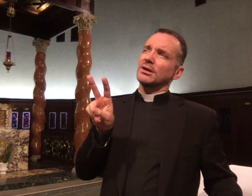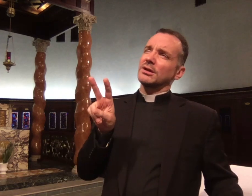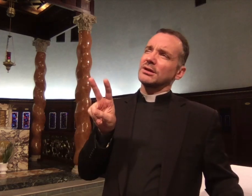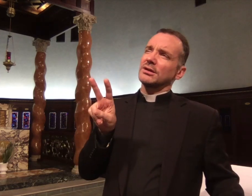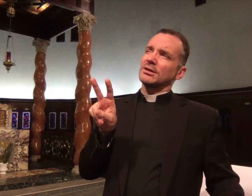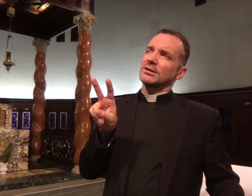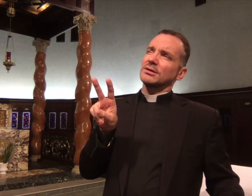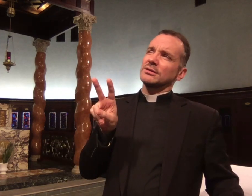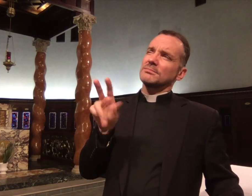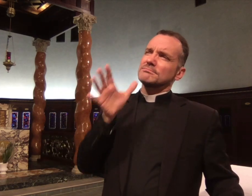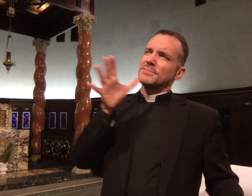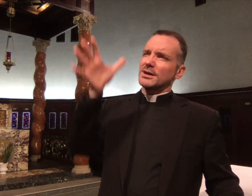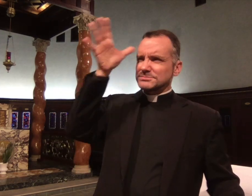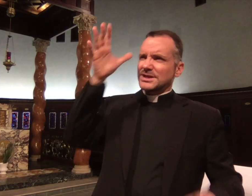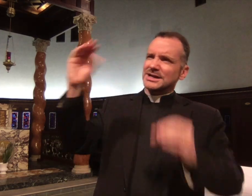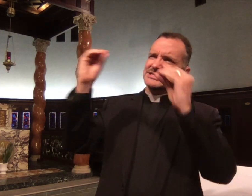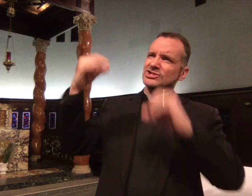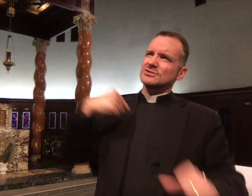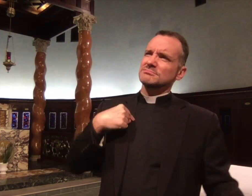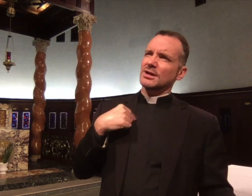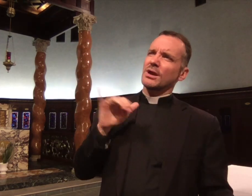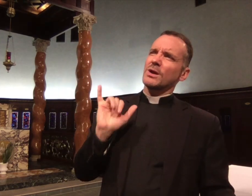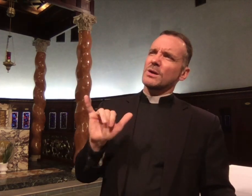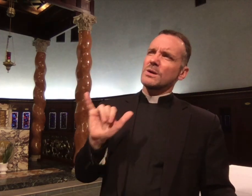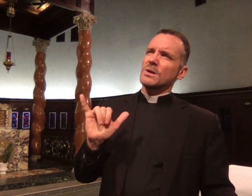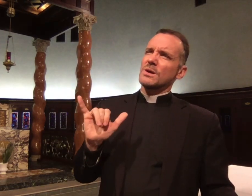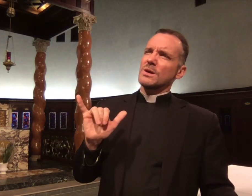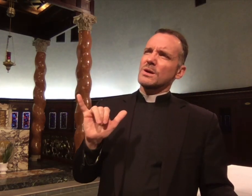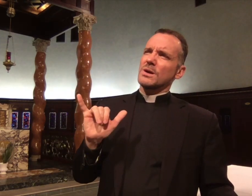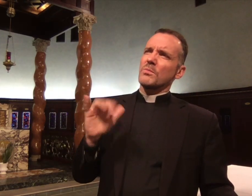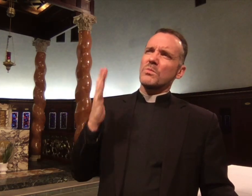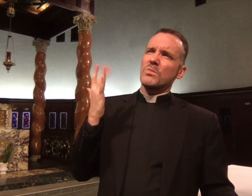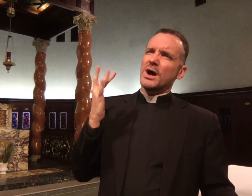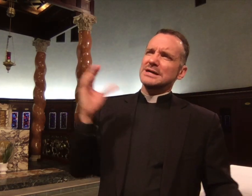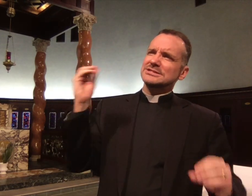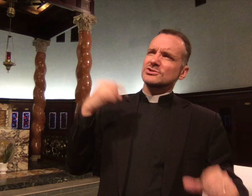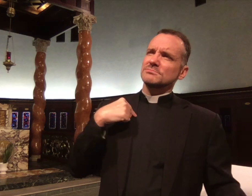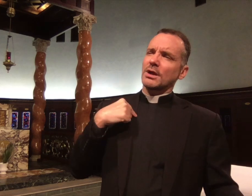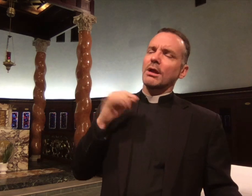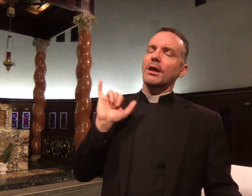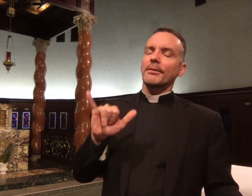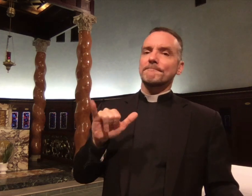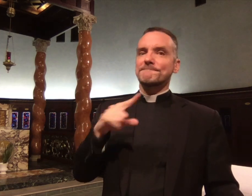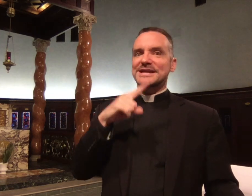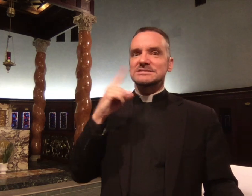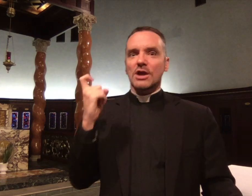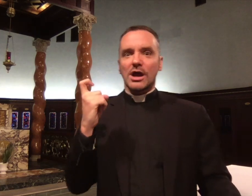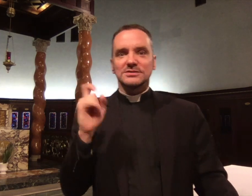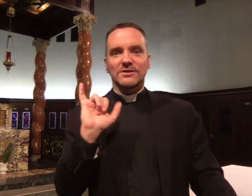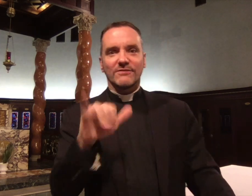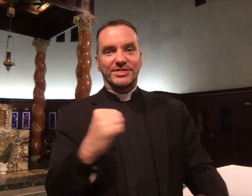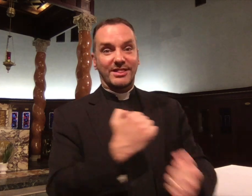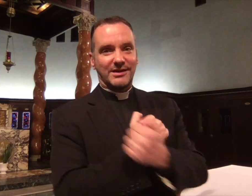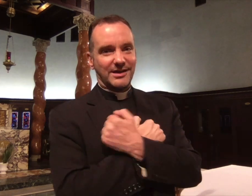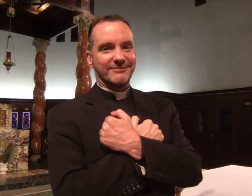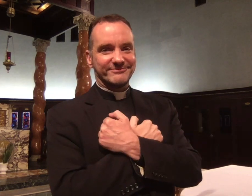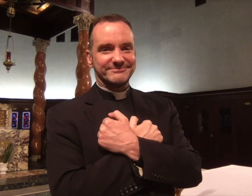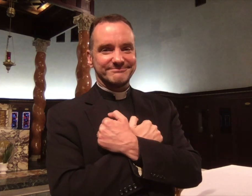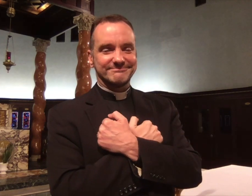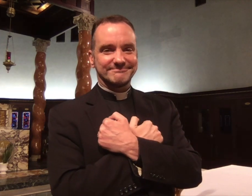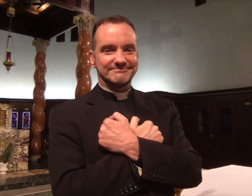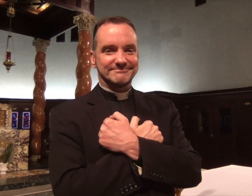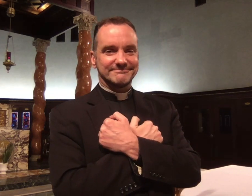and the child wonders why are their parents teaching them that?